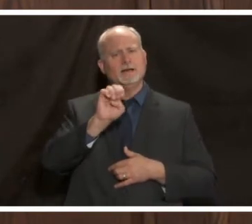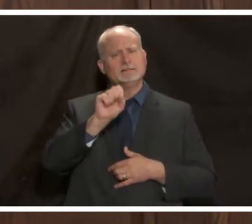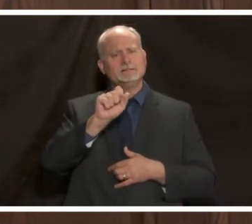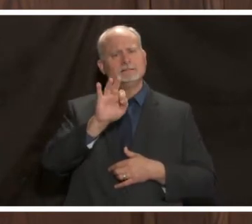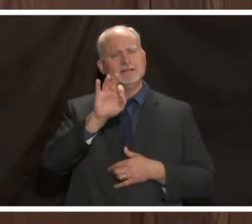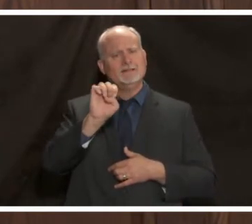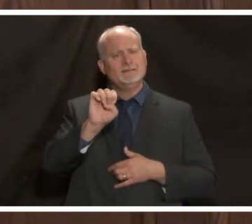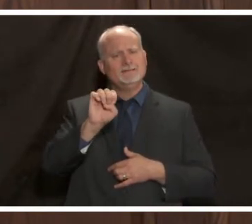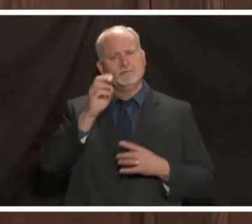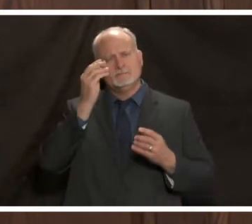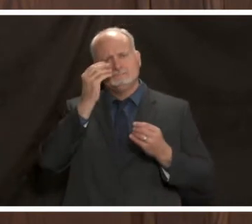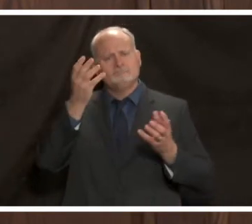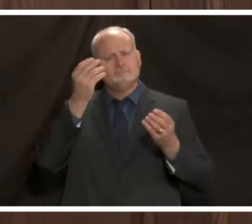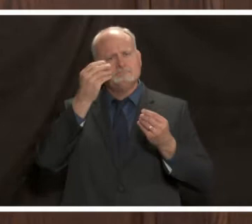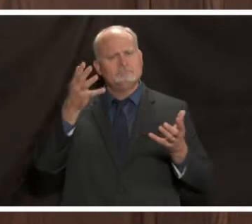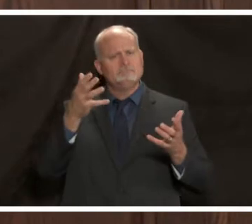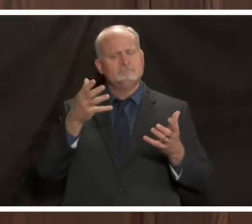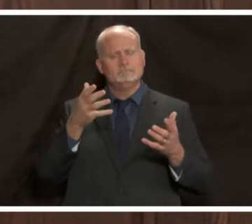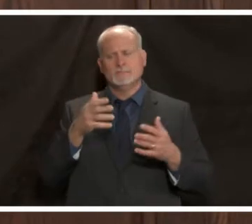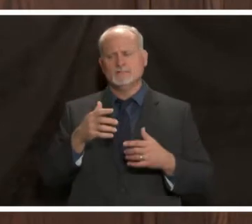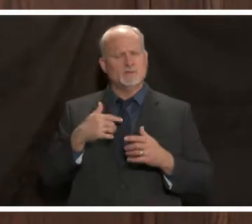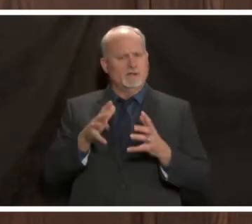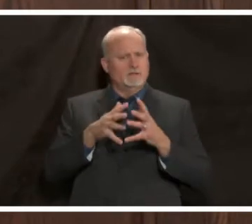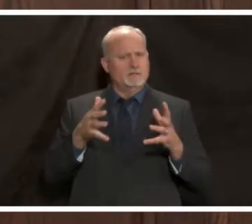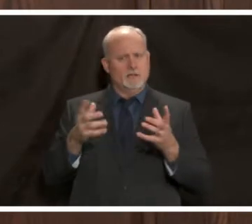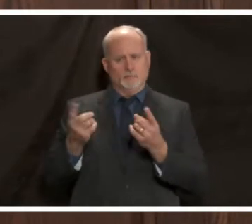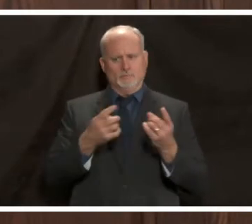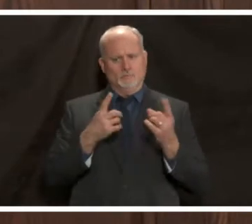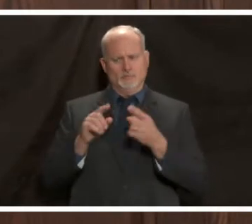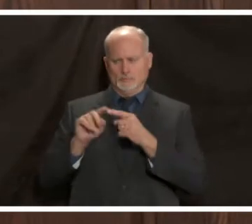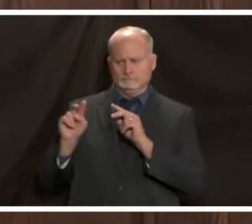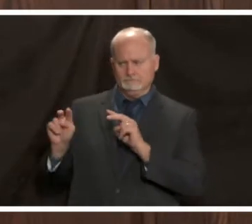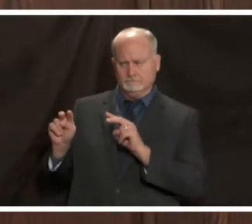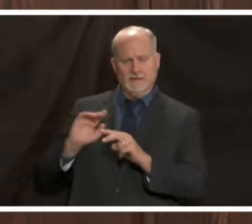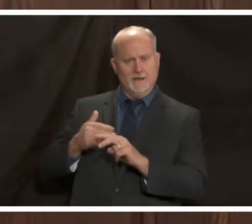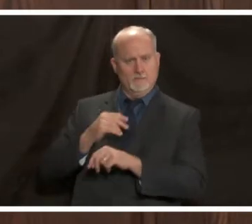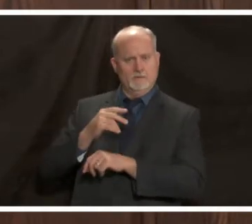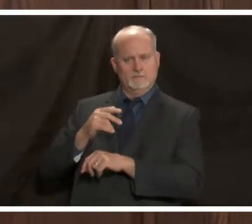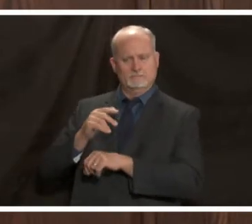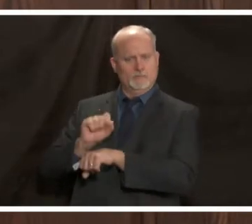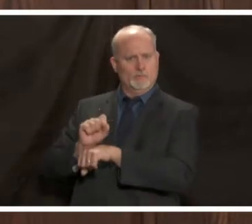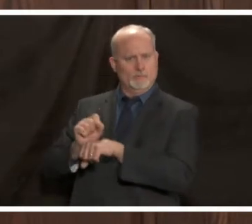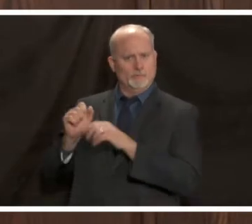we use so we do a lot of things to monitor our employees and then we isolate them when needed